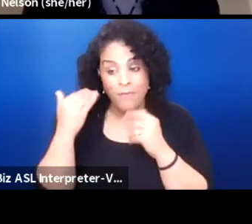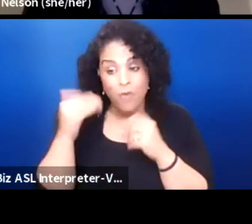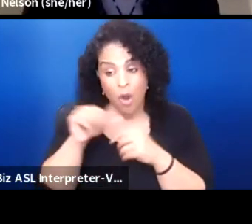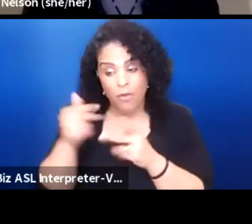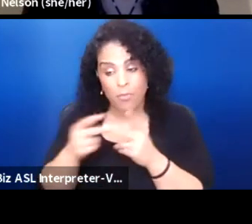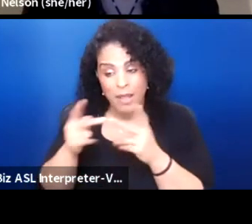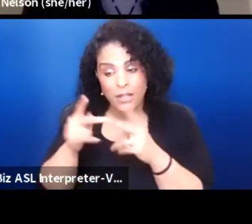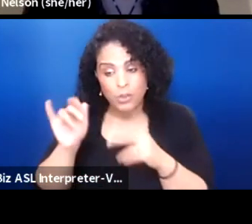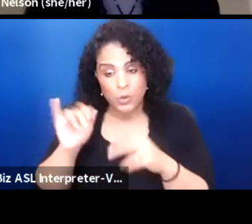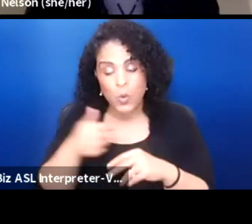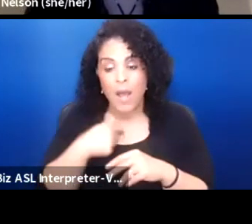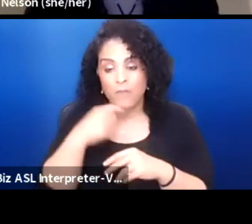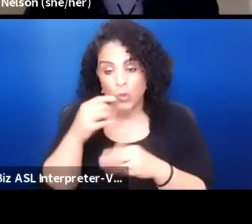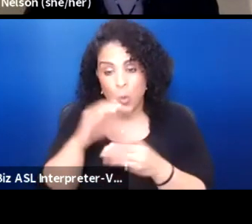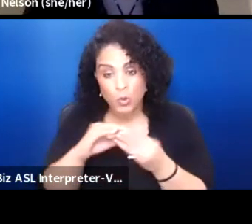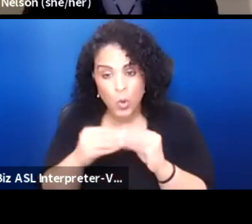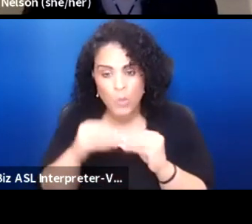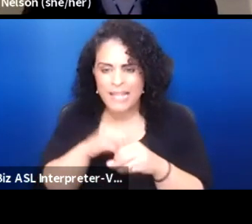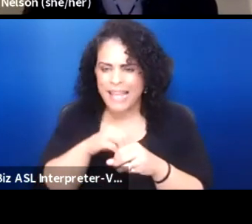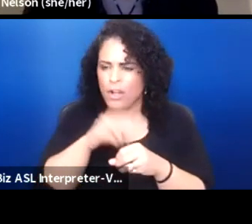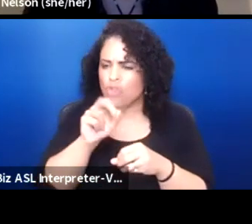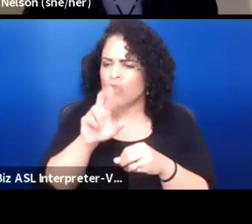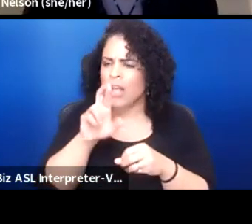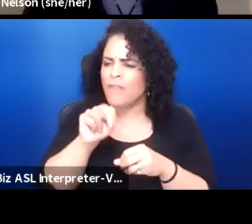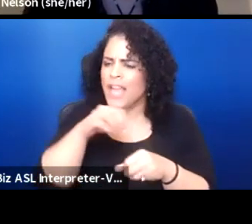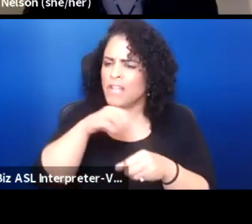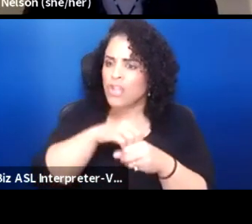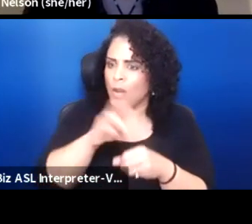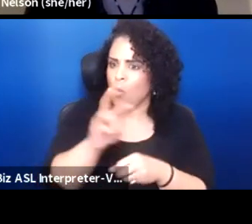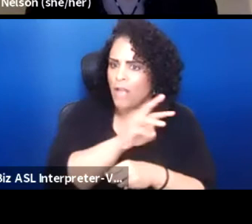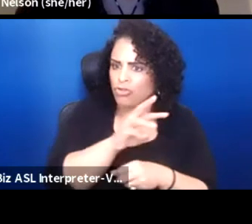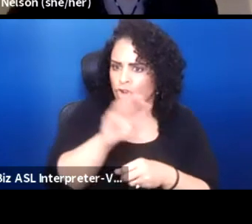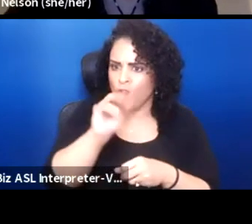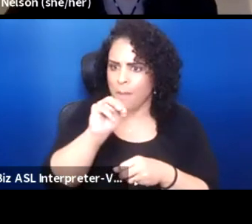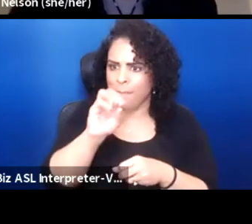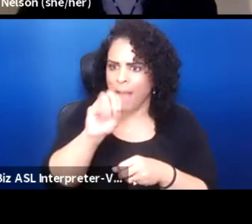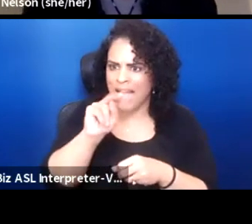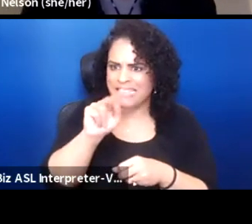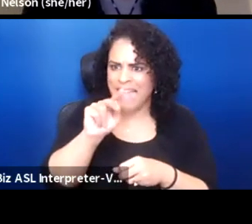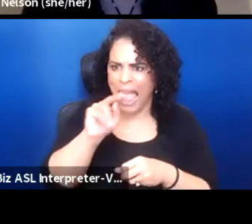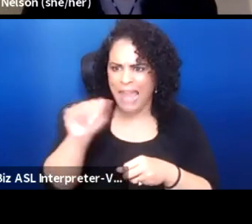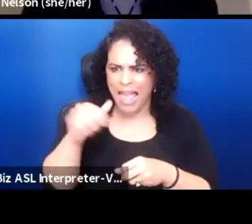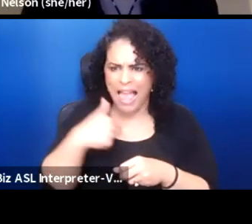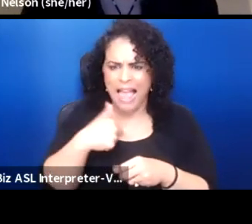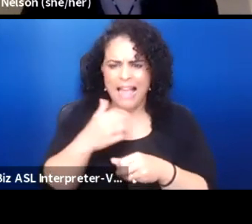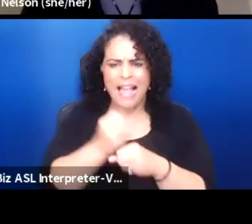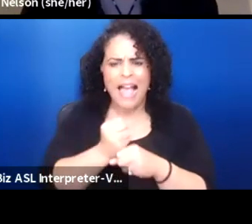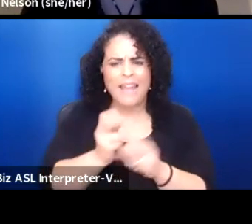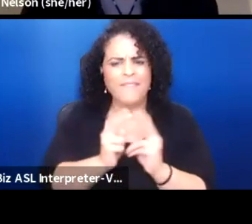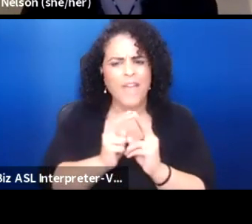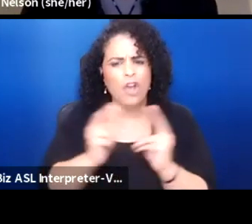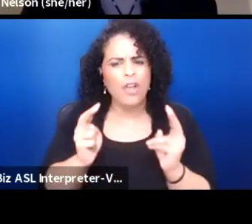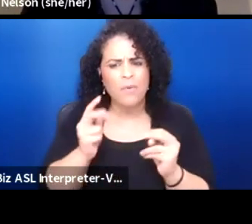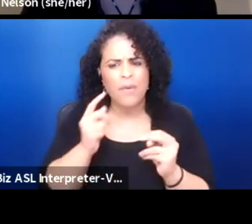that I've told stories in a reservation on Western Montana, and I got a very, I would say unenthusiastic response